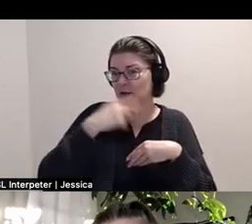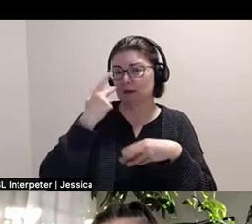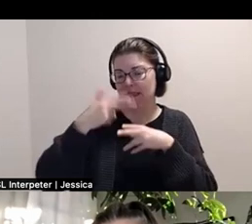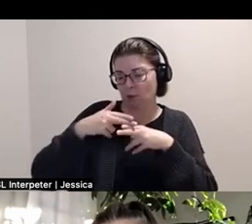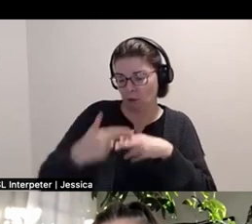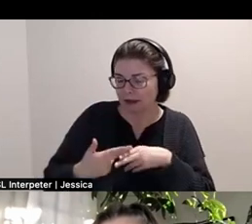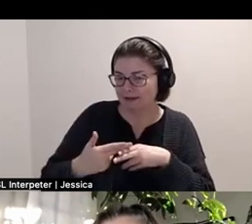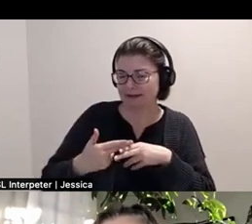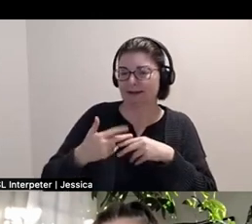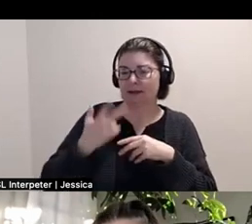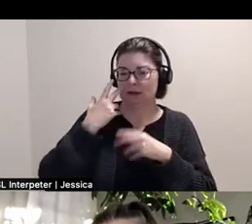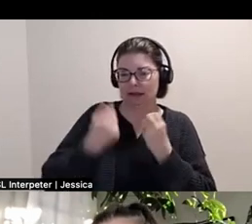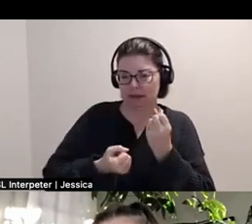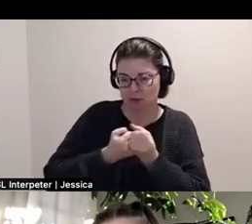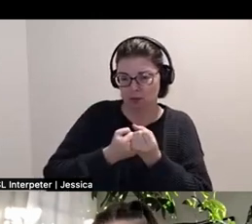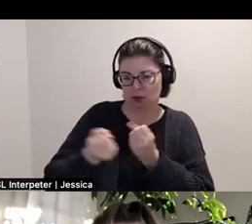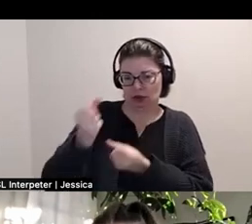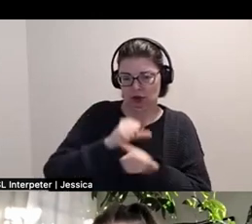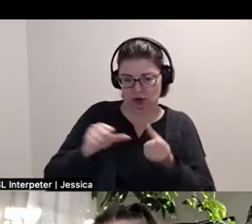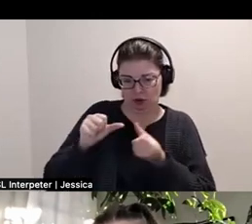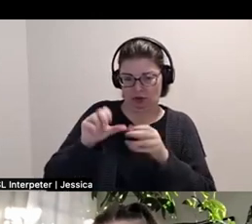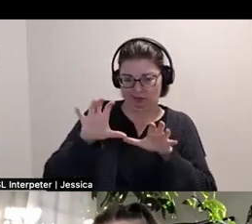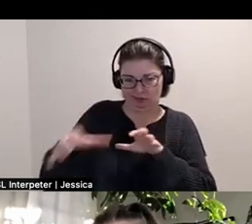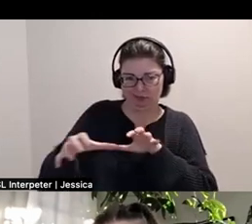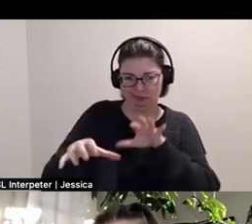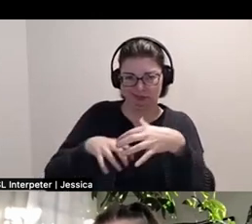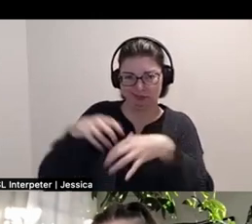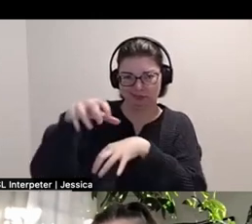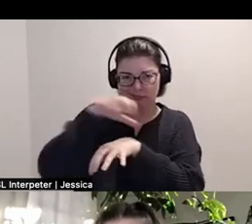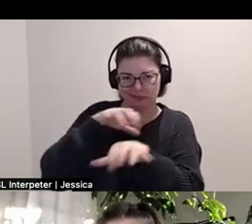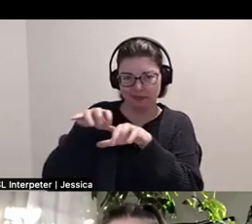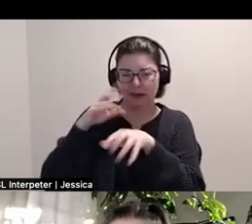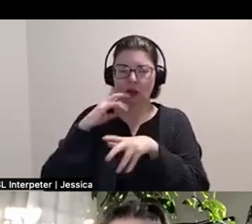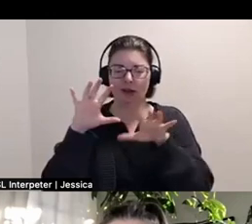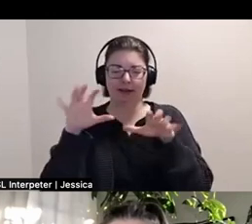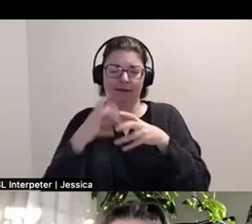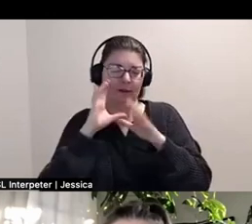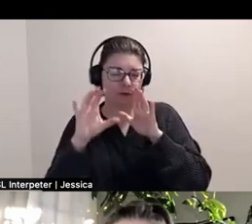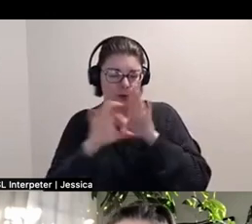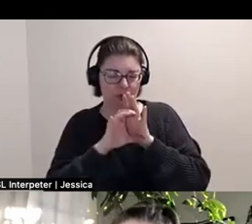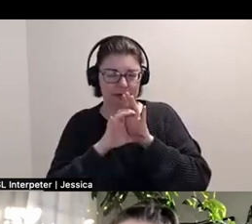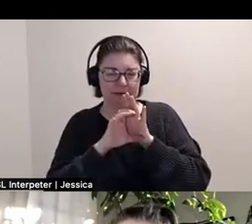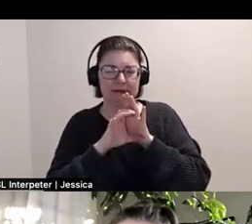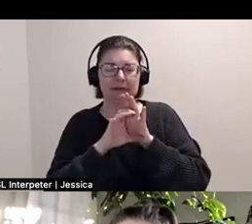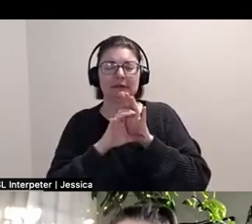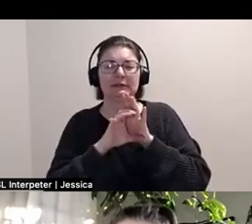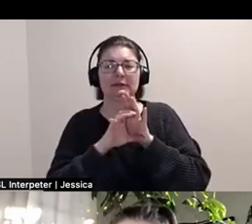see them supporting each other. And it's like a collective portrait. it, uhm... it's also,